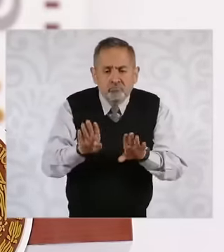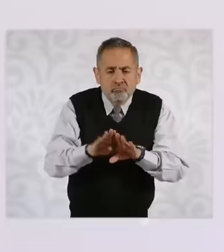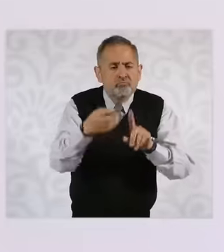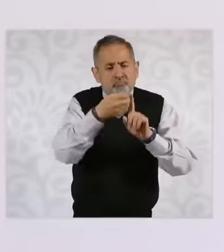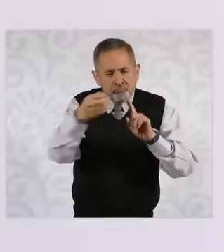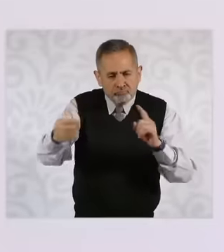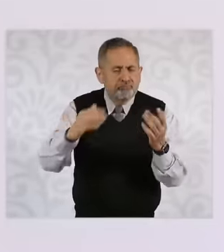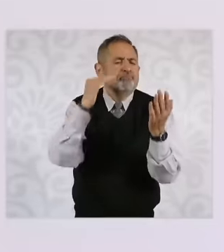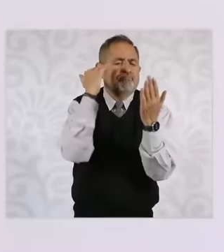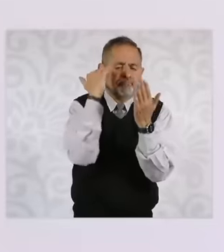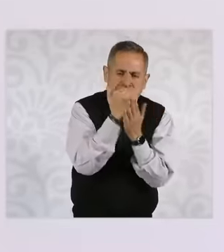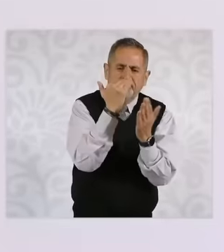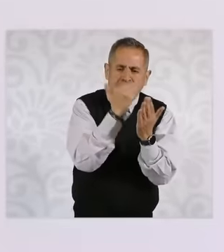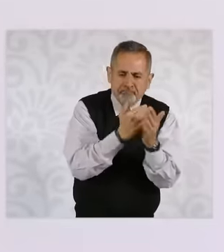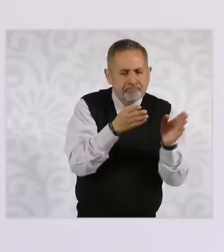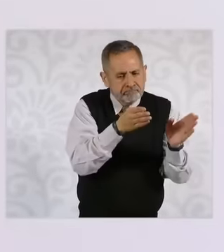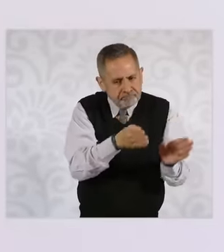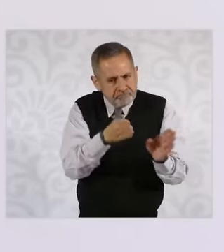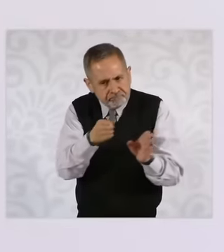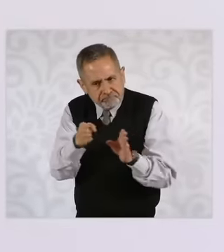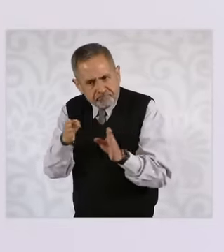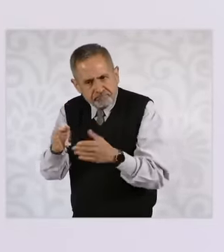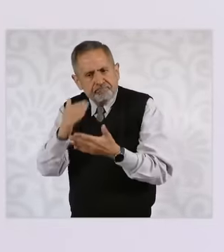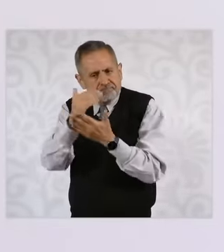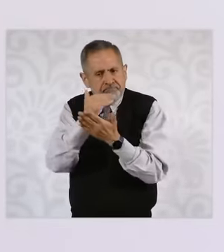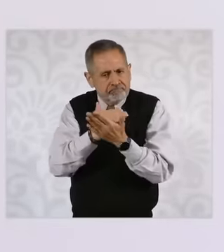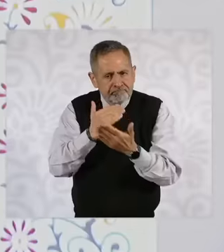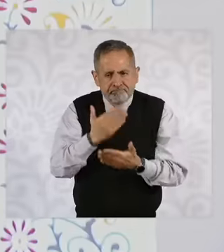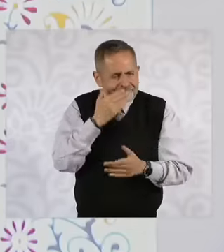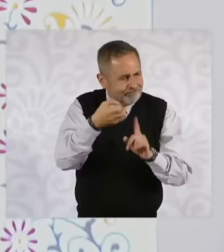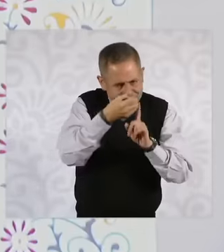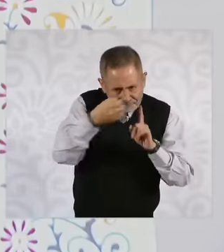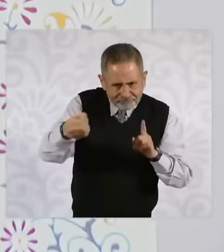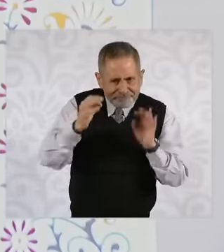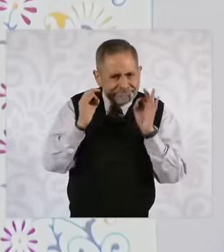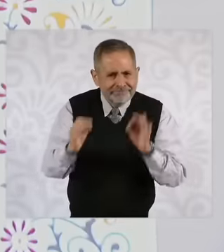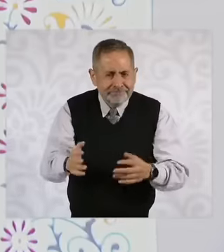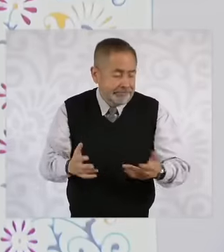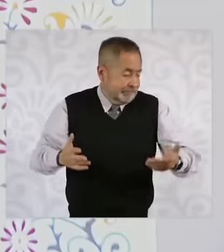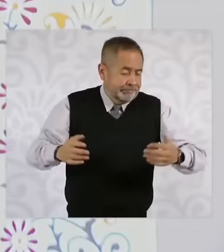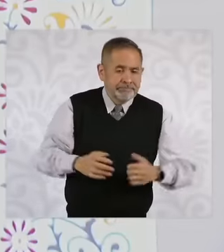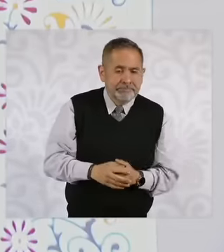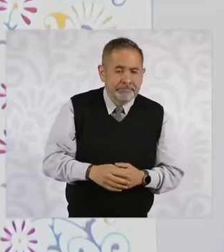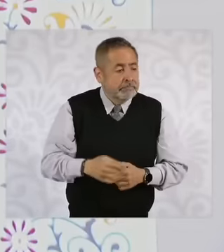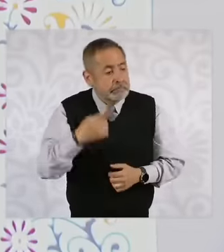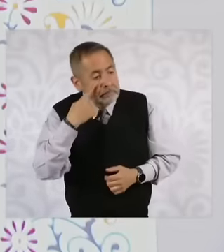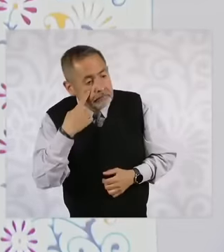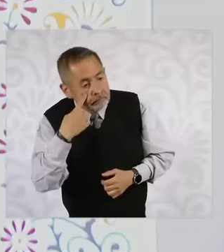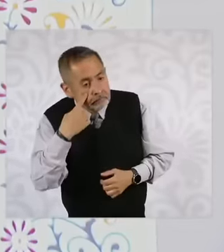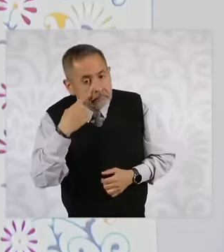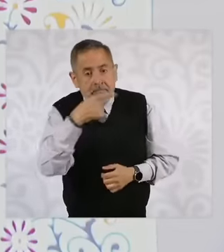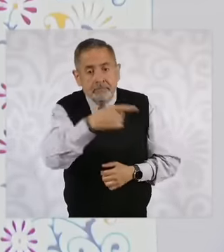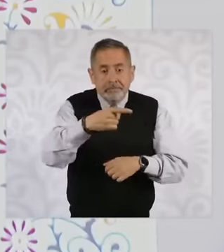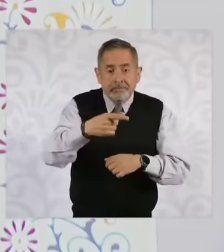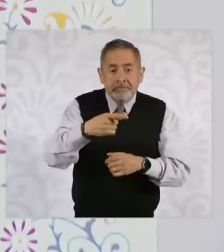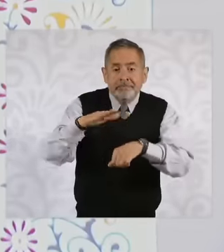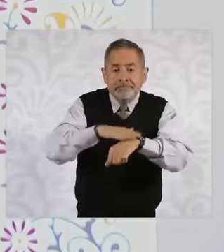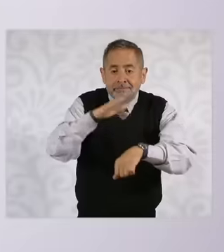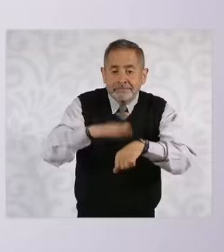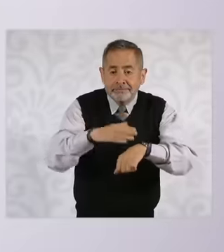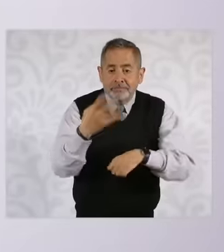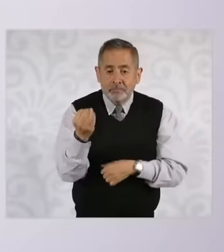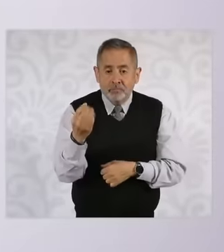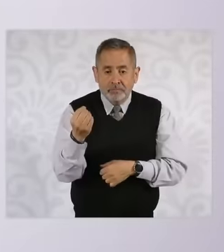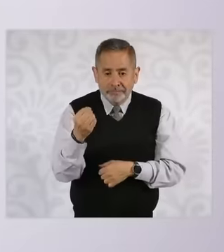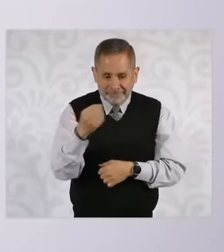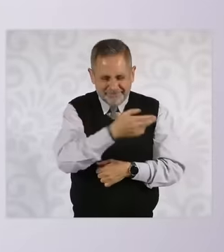procedure to start you have to have an average of nine. Look at what